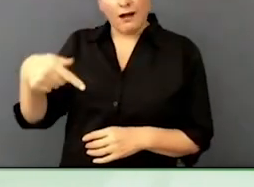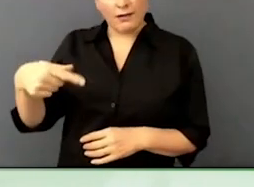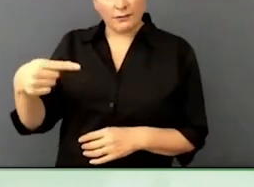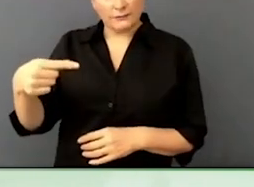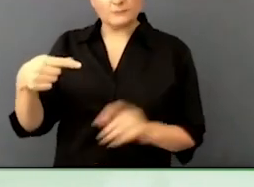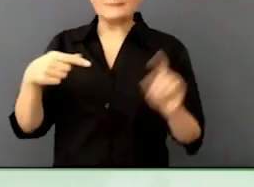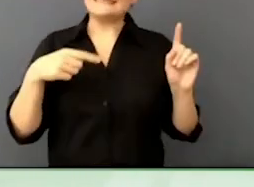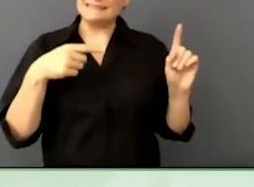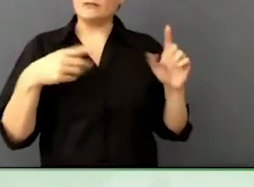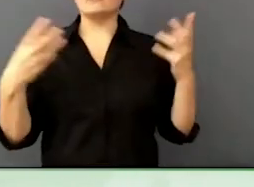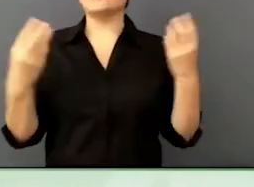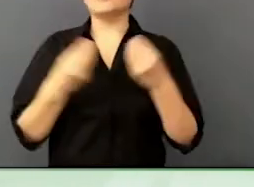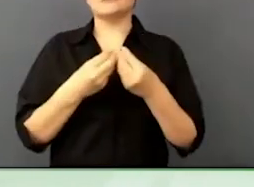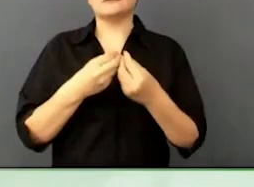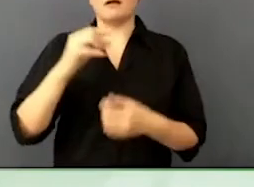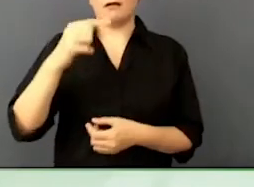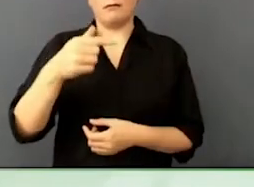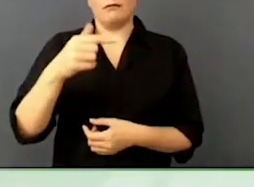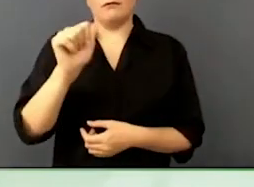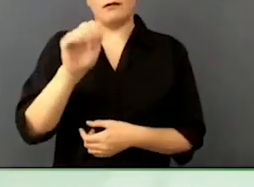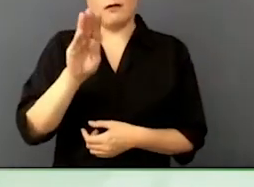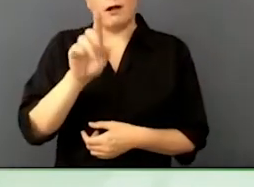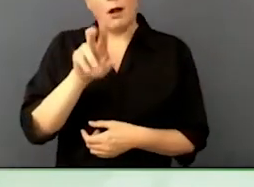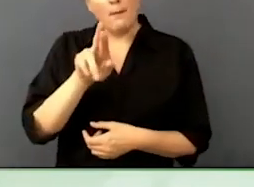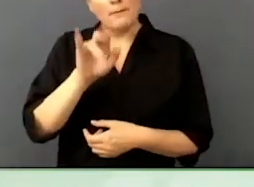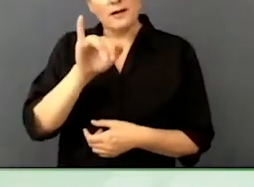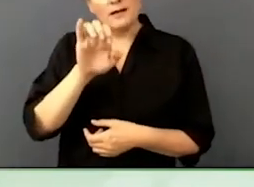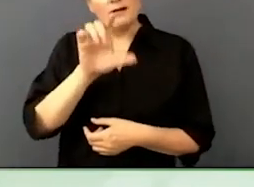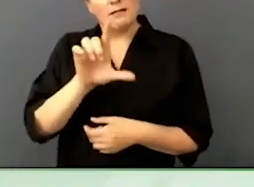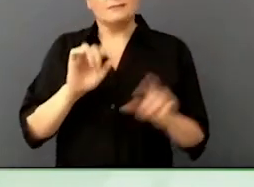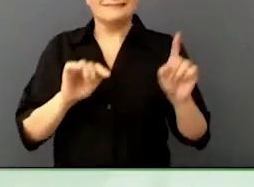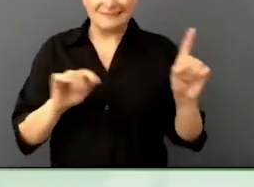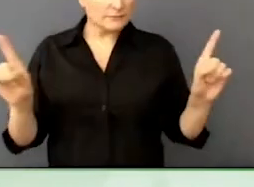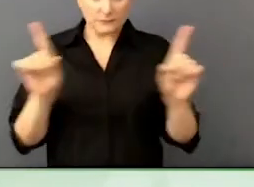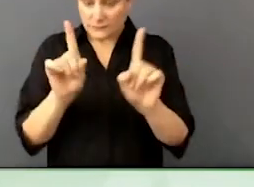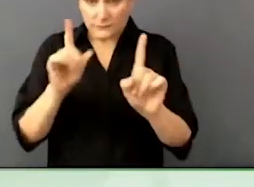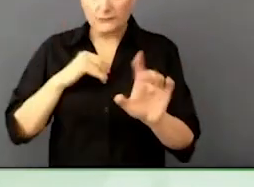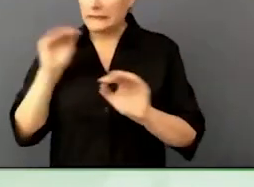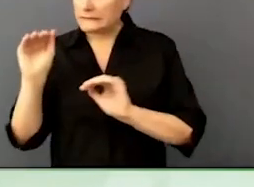way of addressing the fact that we have got a mismatch in the job